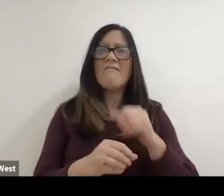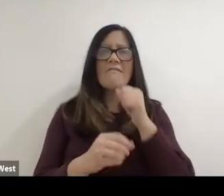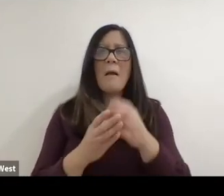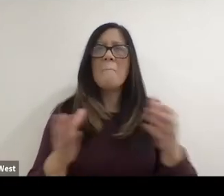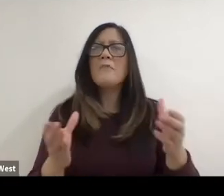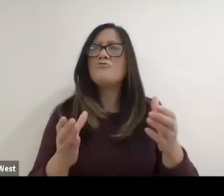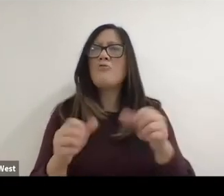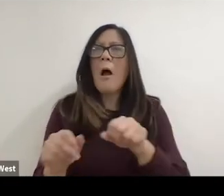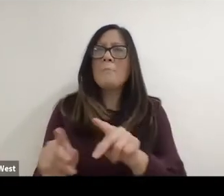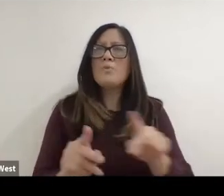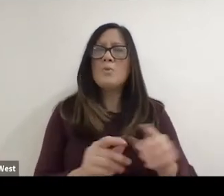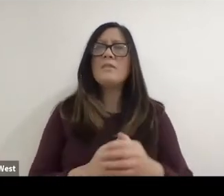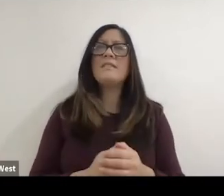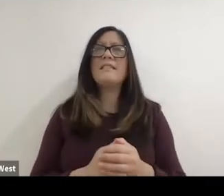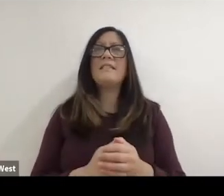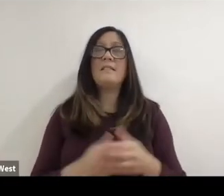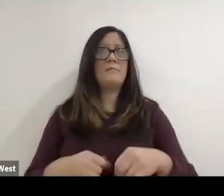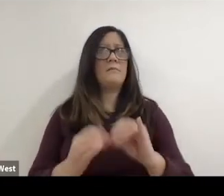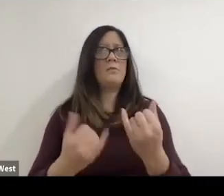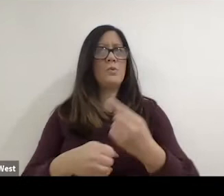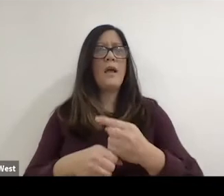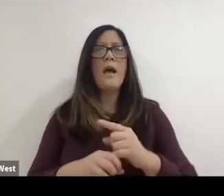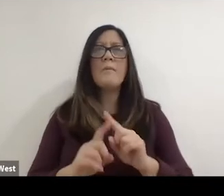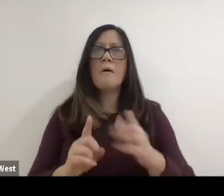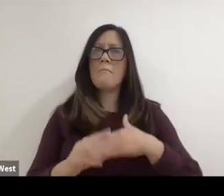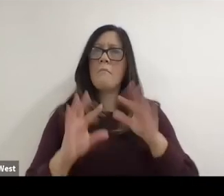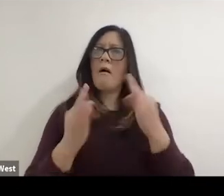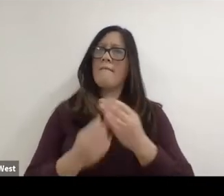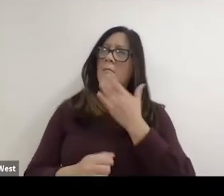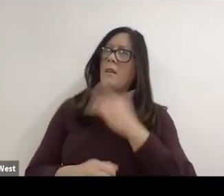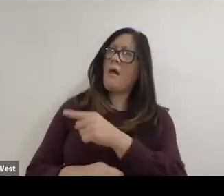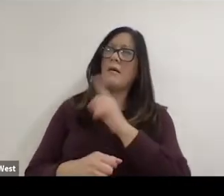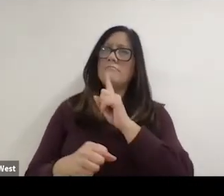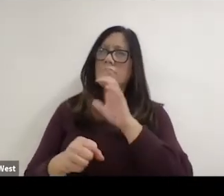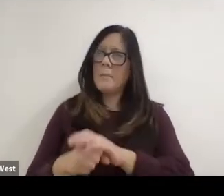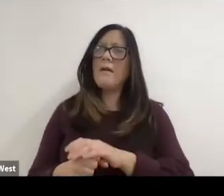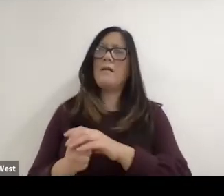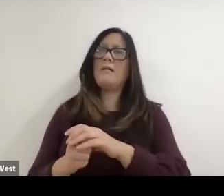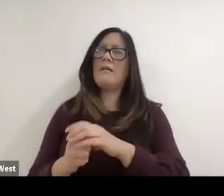even now today, and so it took a commitment on my family's part in order to bring me out to